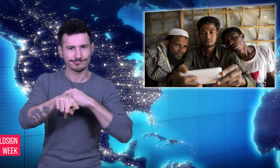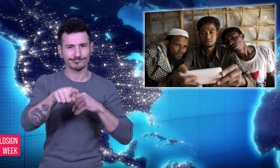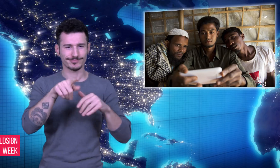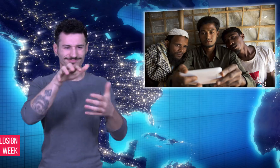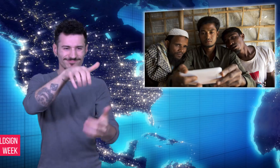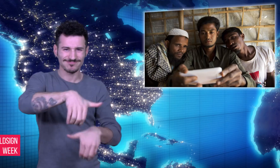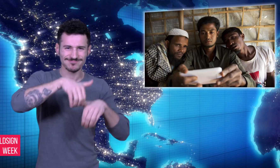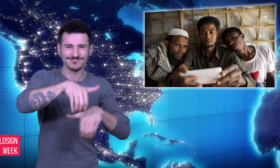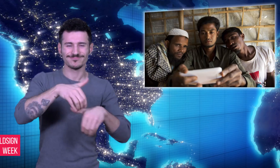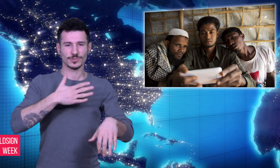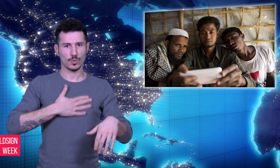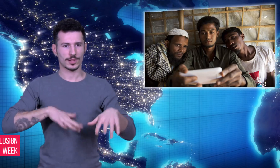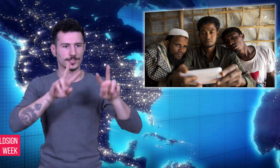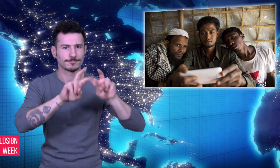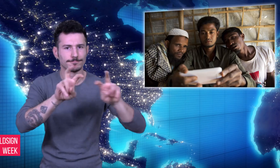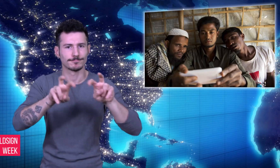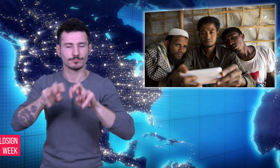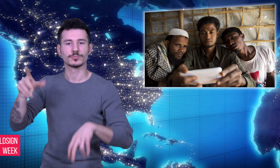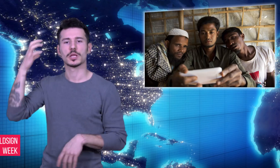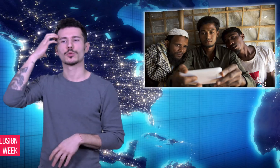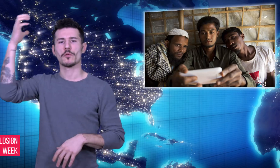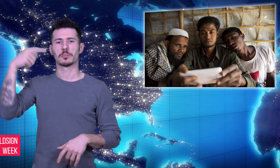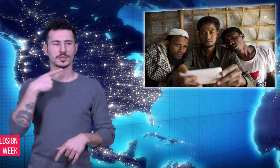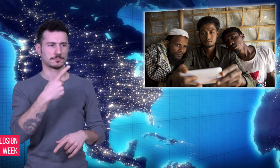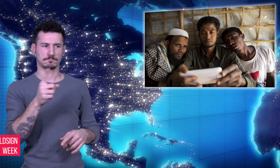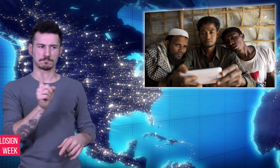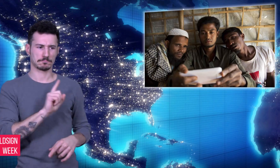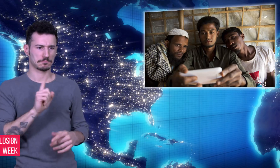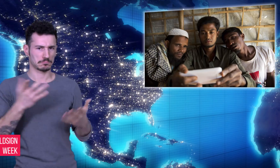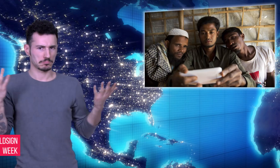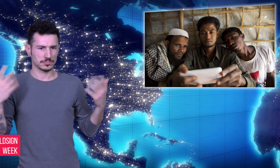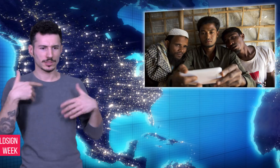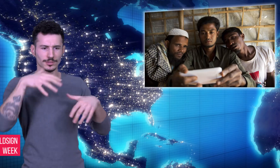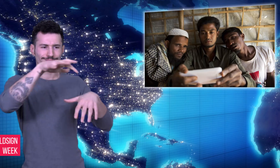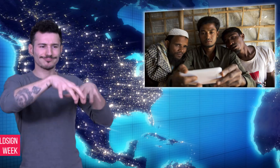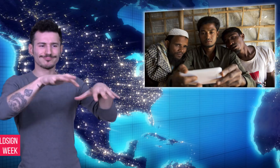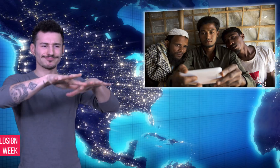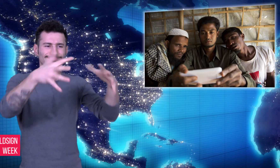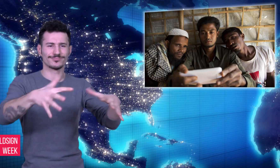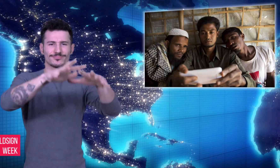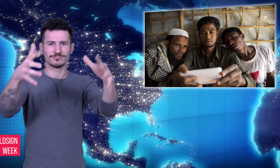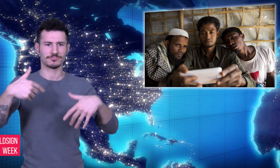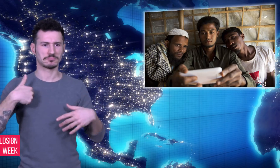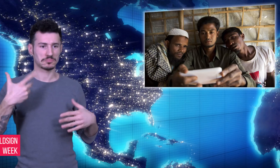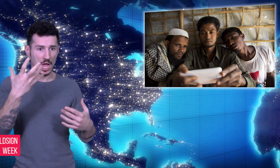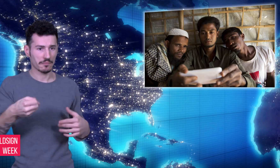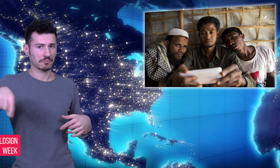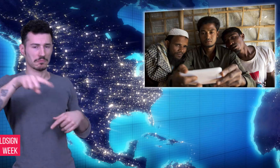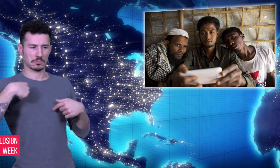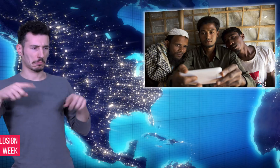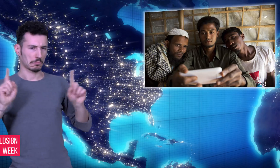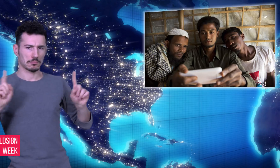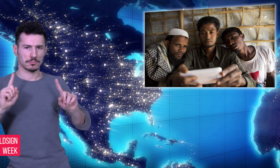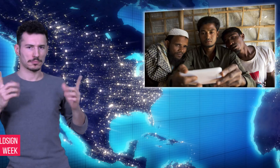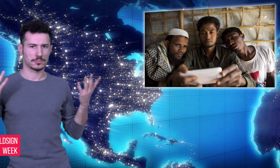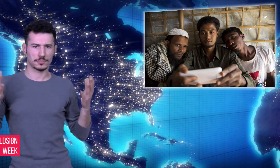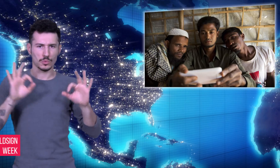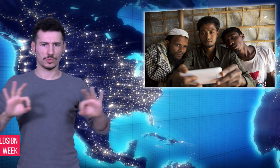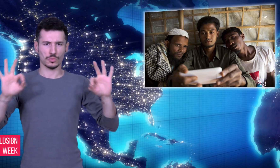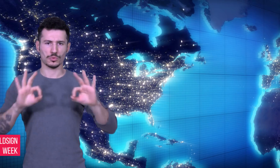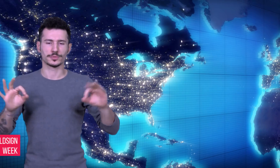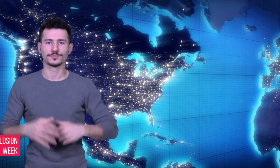the massacre never occured.